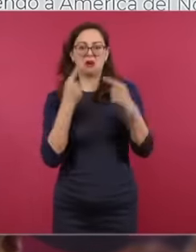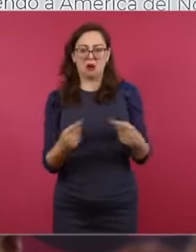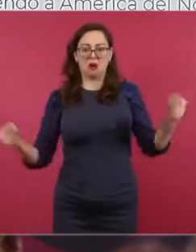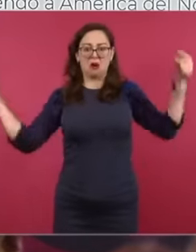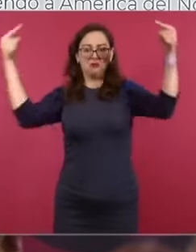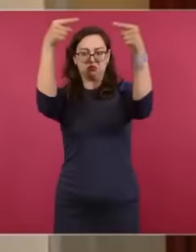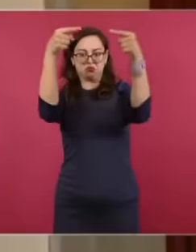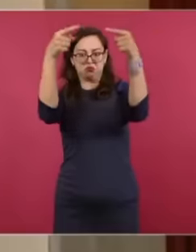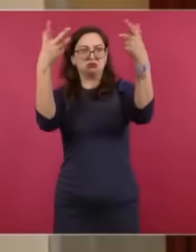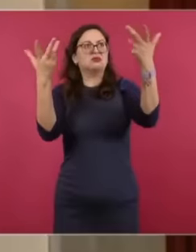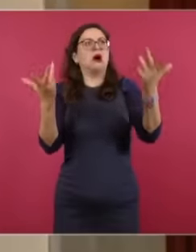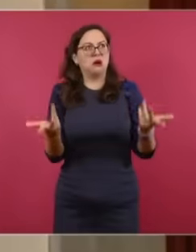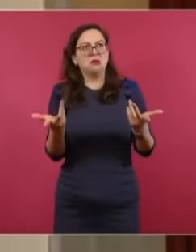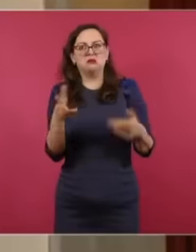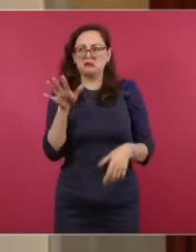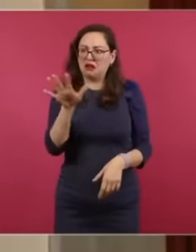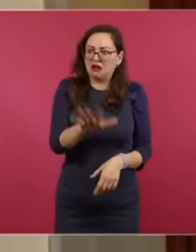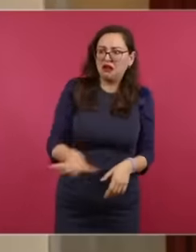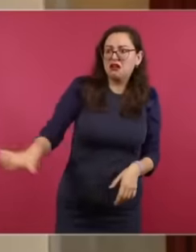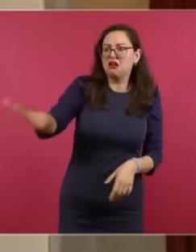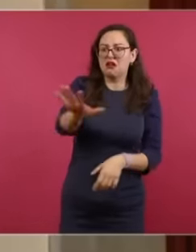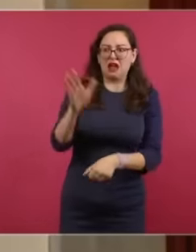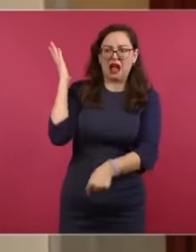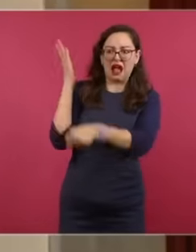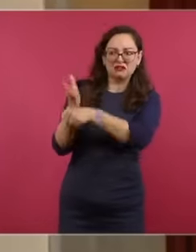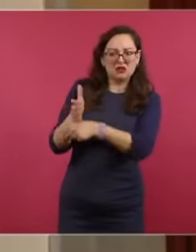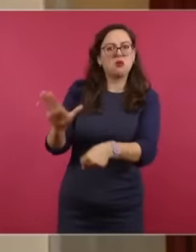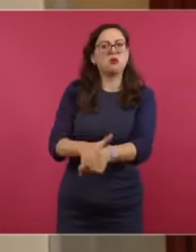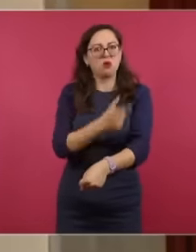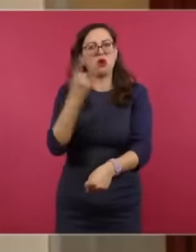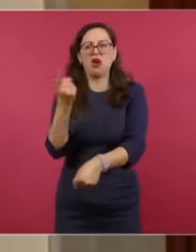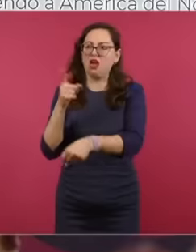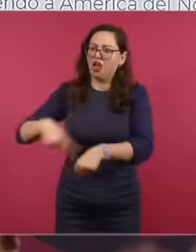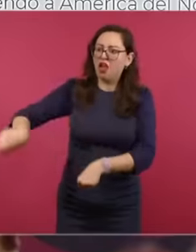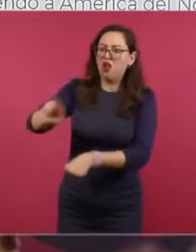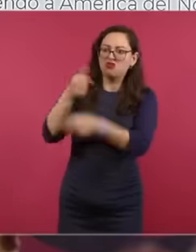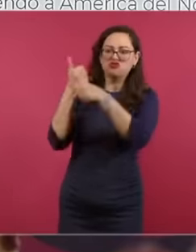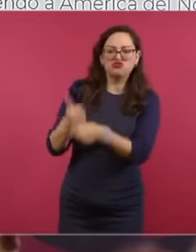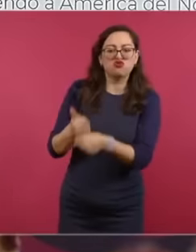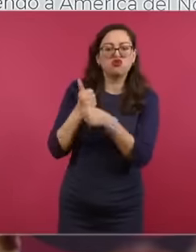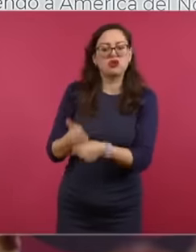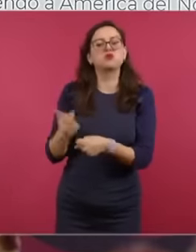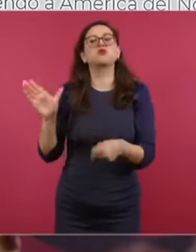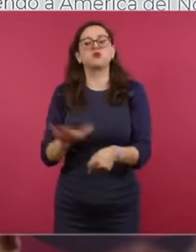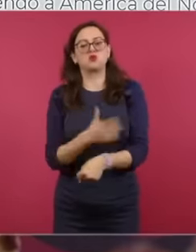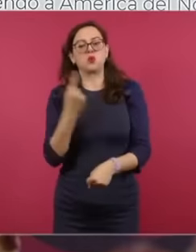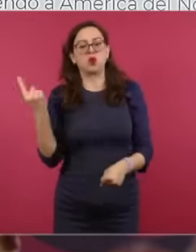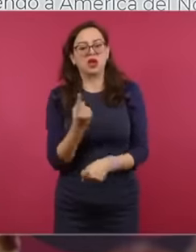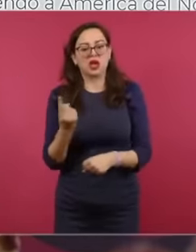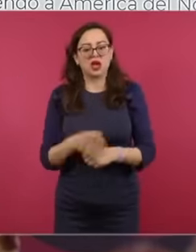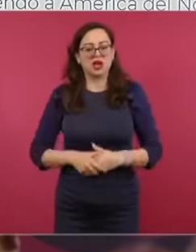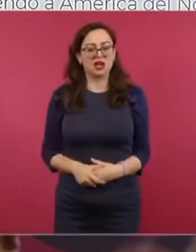them? governments Why are people punished why